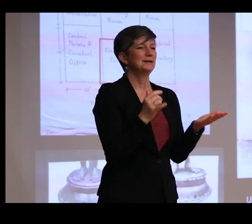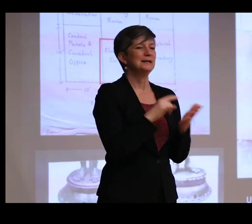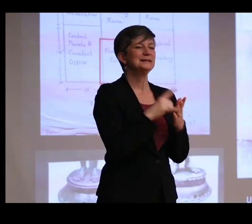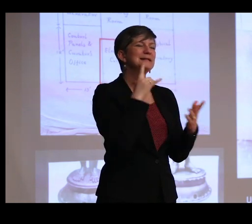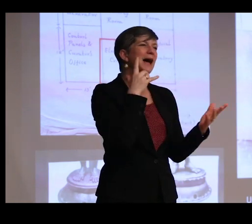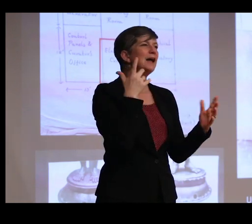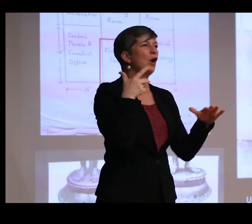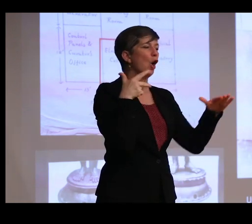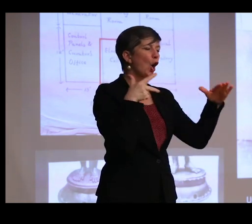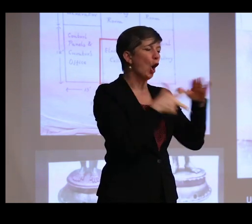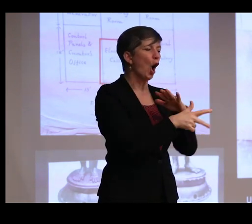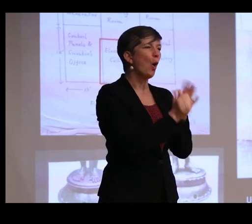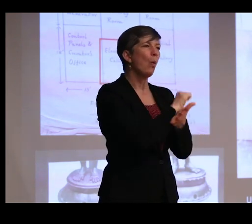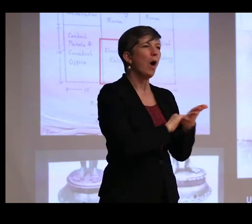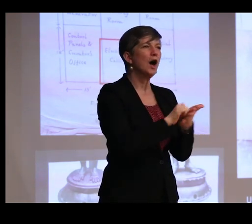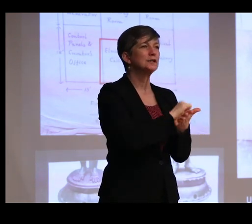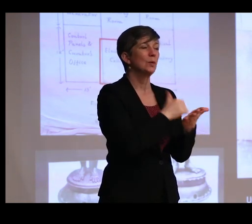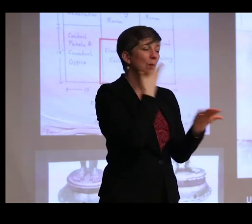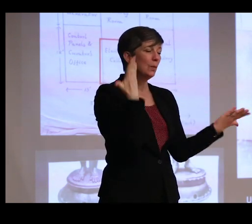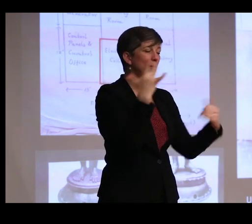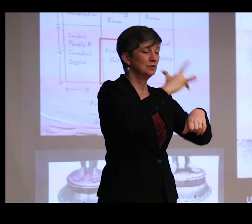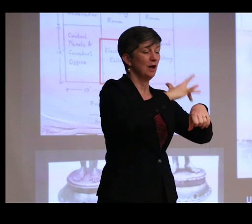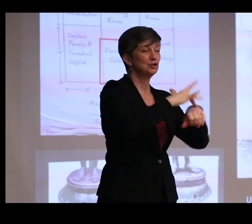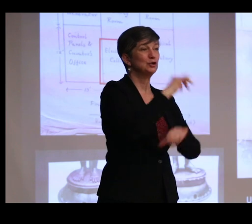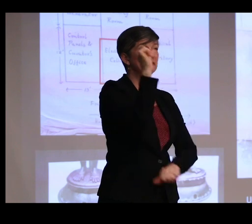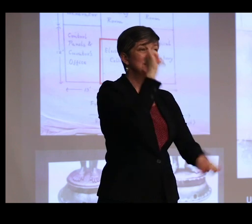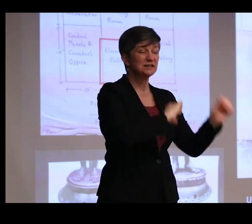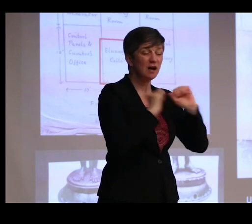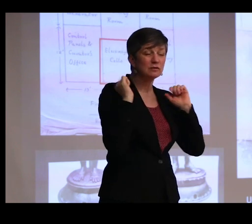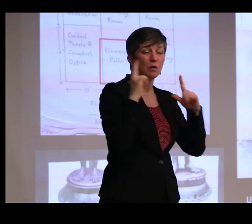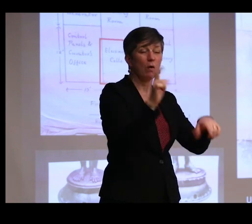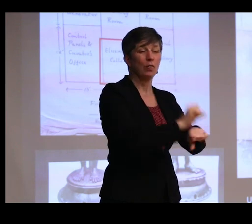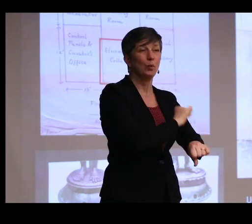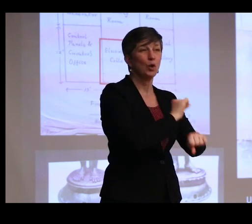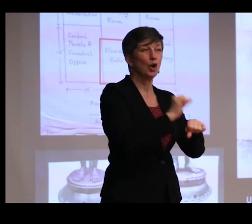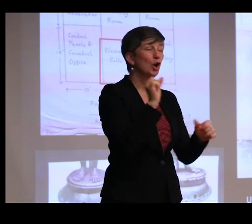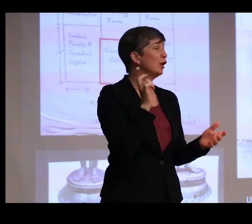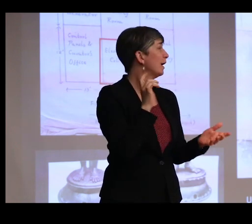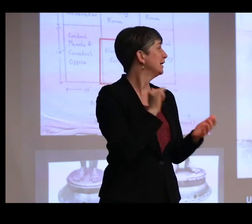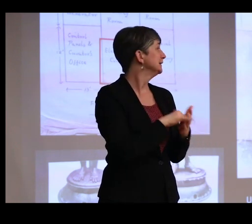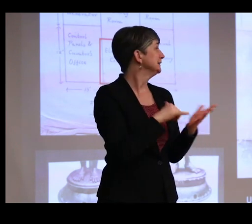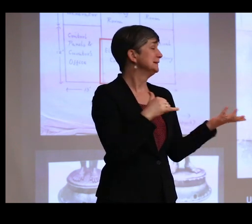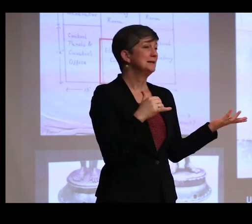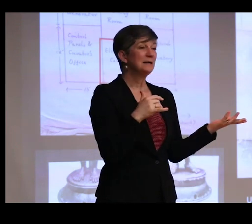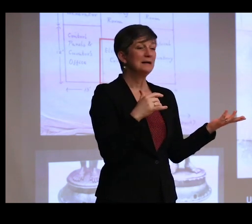Touch-less cleaning process in which science did all the work, and there was a seemingly objective type